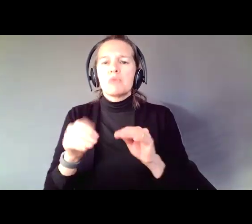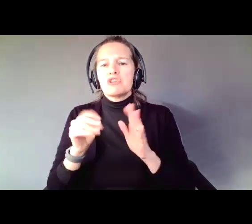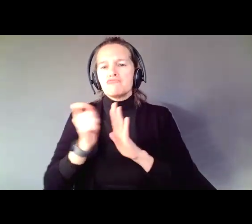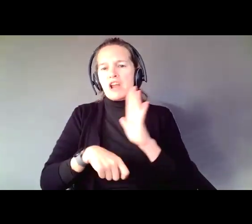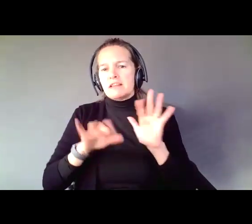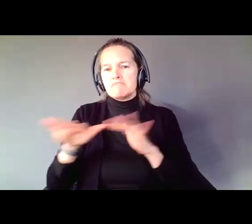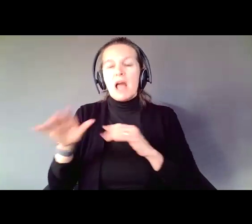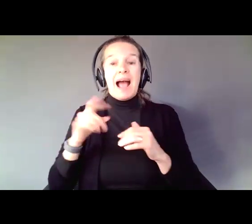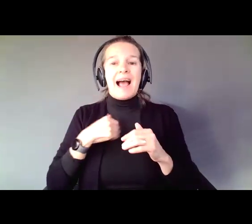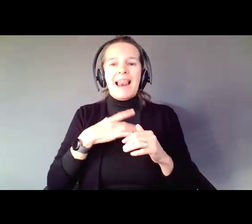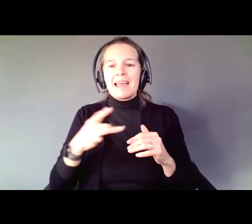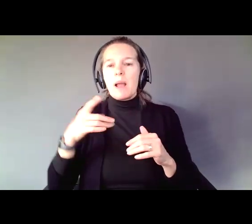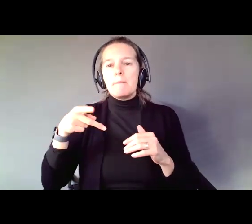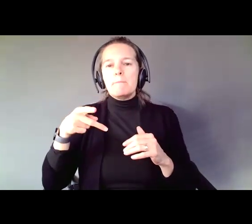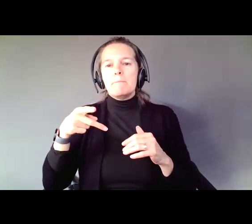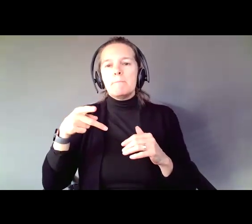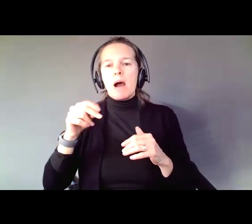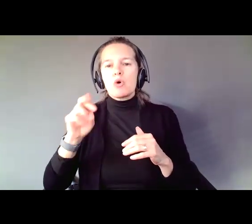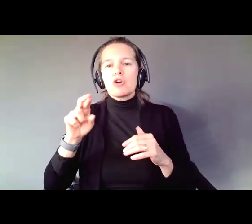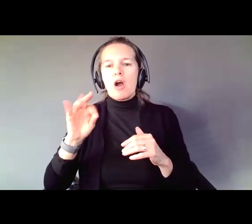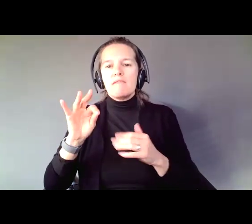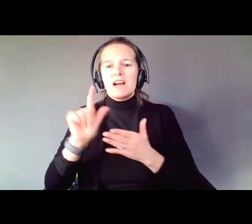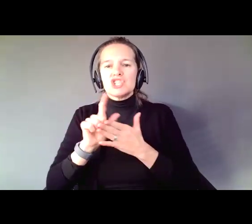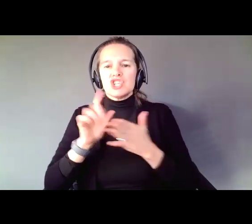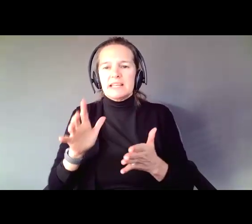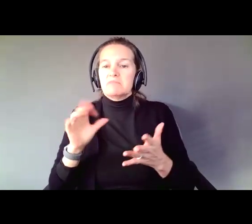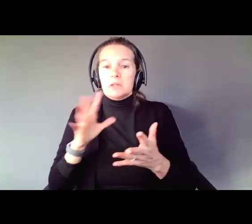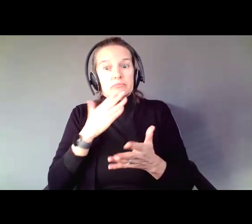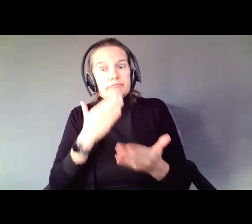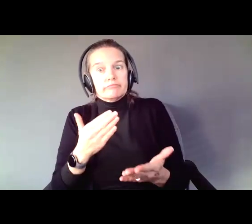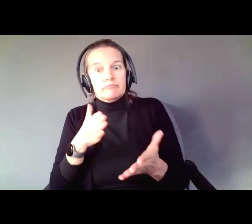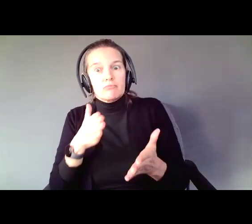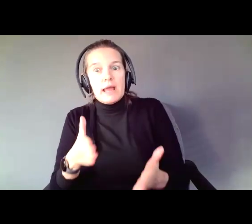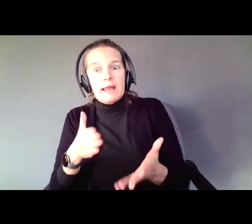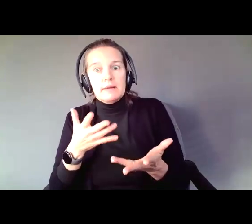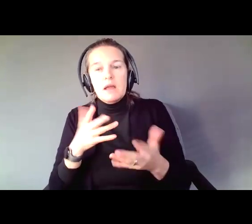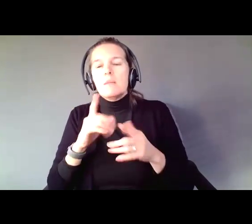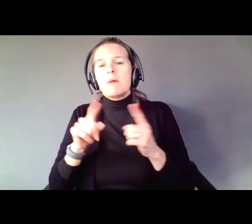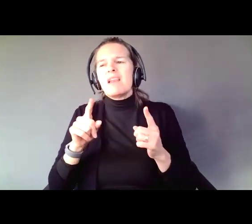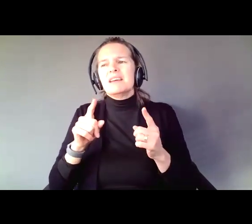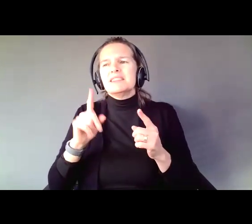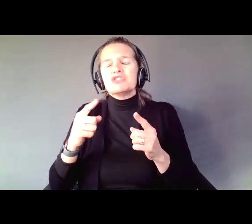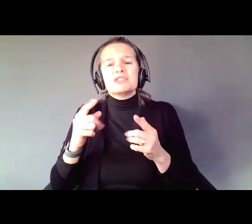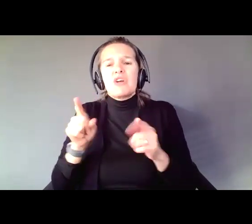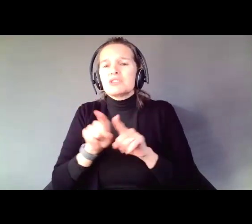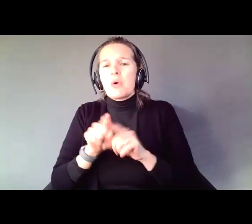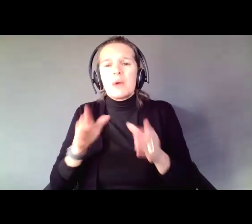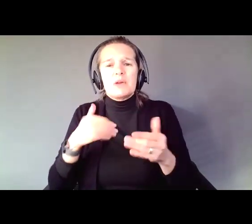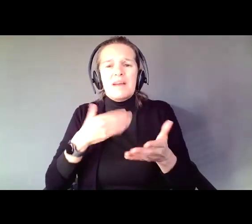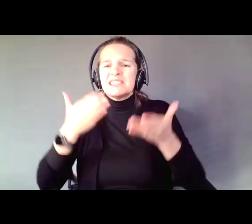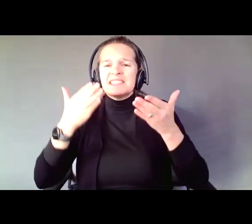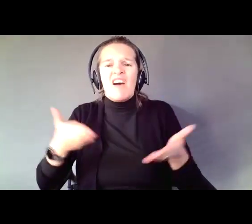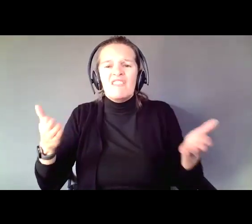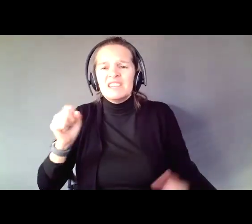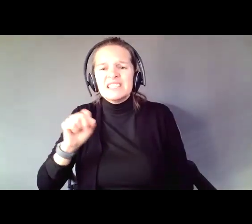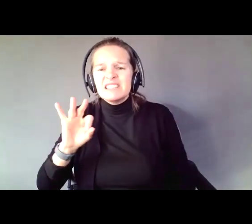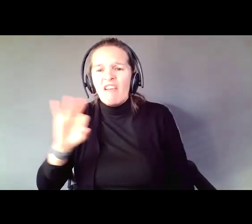is a great way to support decision making. But even if not that, its a great way just to have stuff. Think about it, people like stuff. Professionals,